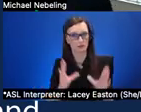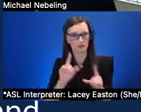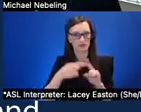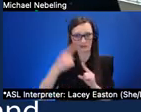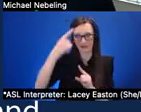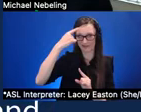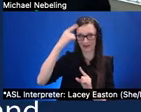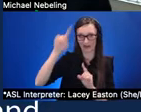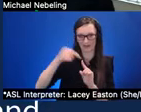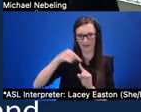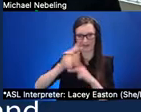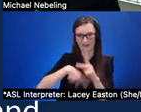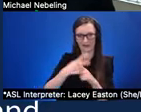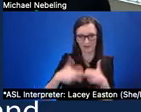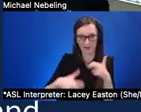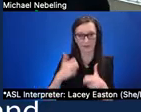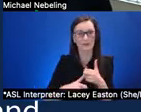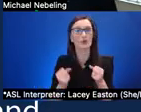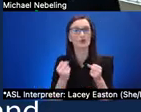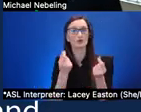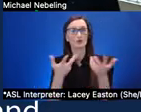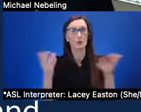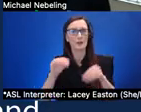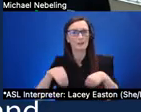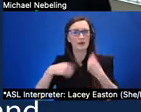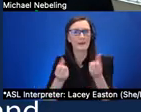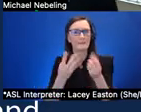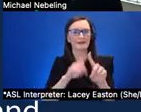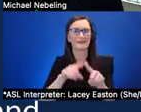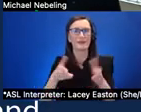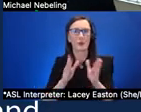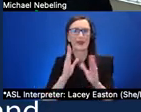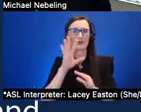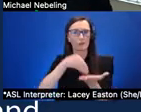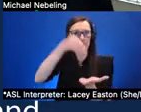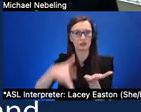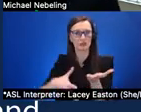of engagement in other words finding ways for learners to be motivated and to find connections